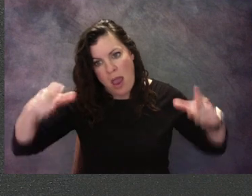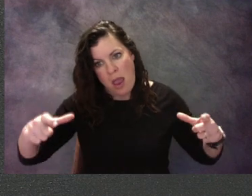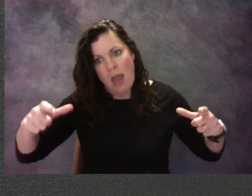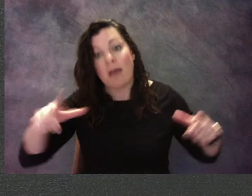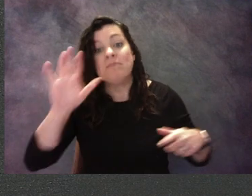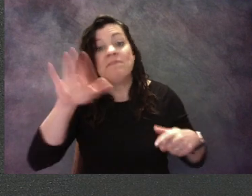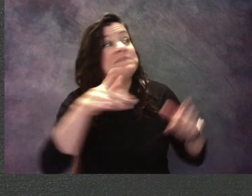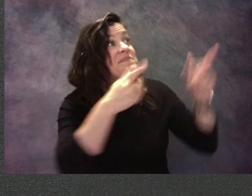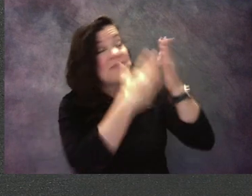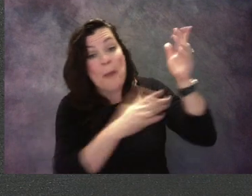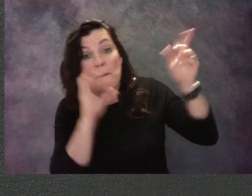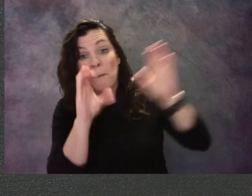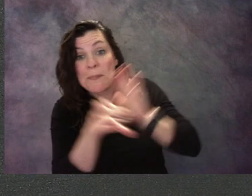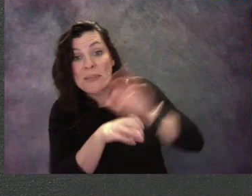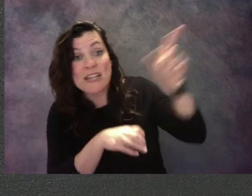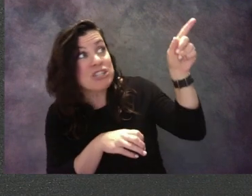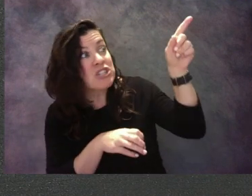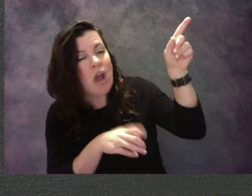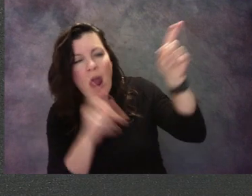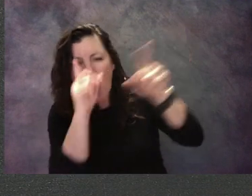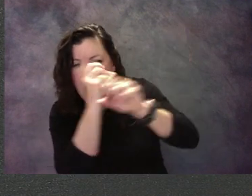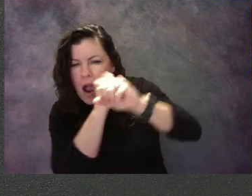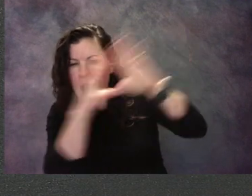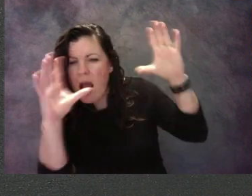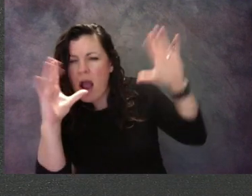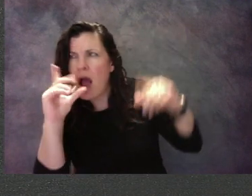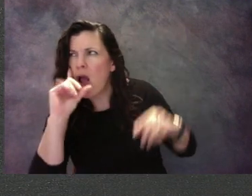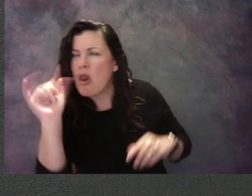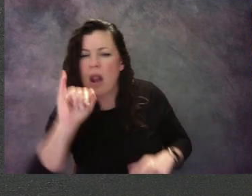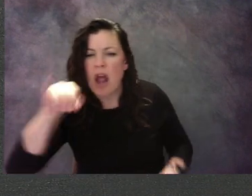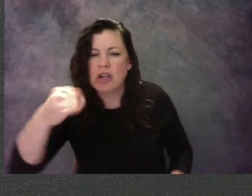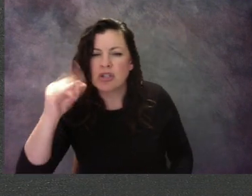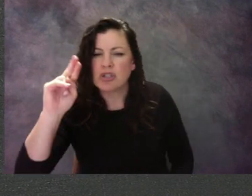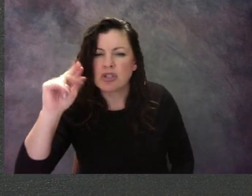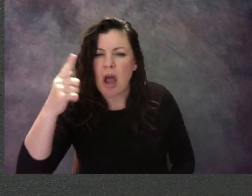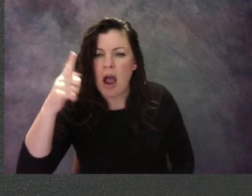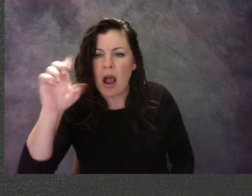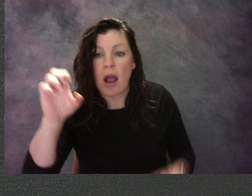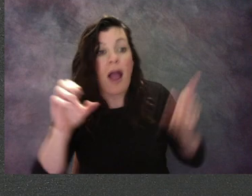we might find in a rainforest or a jungle. Here are some flowers.